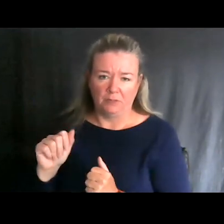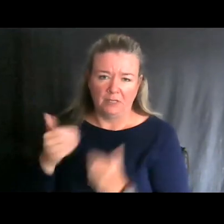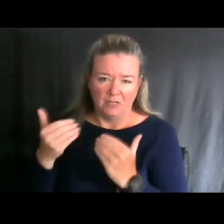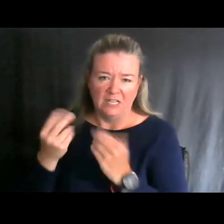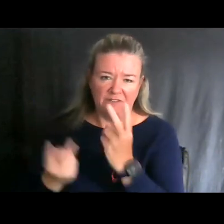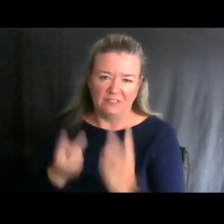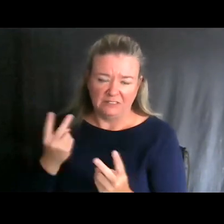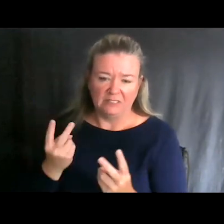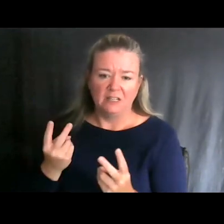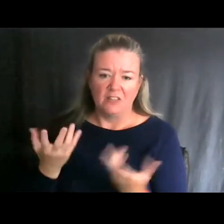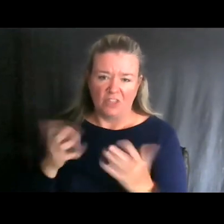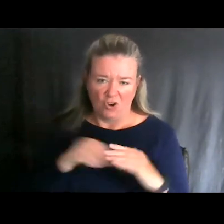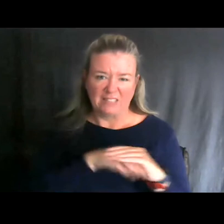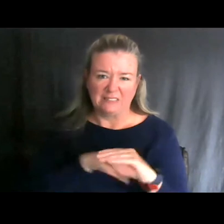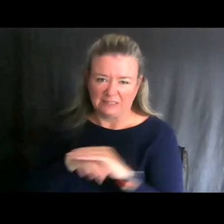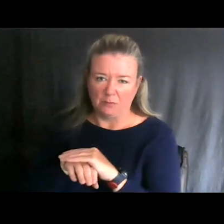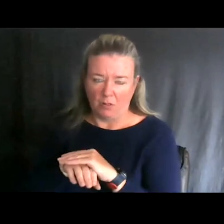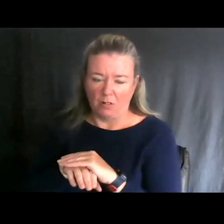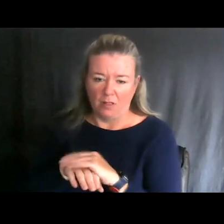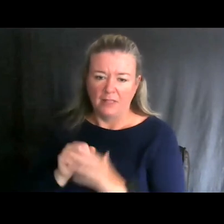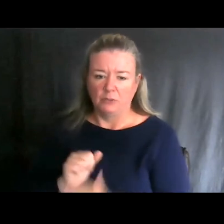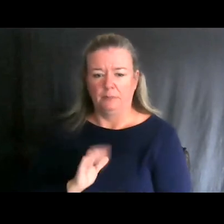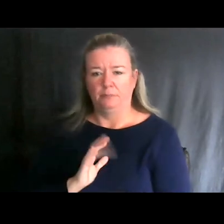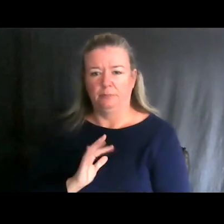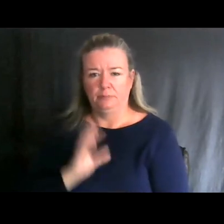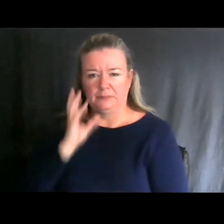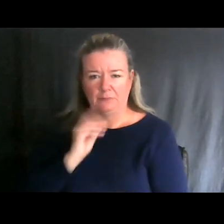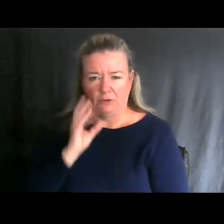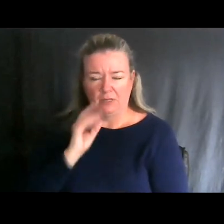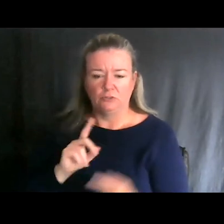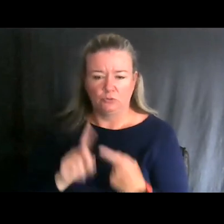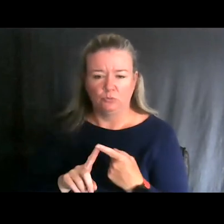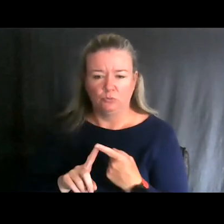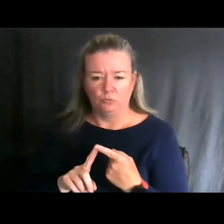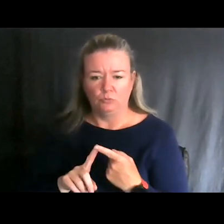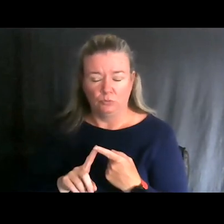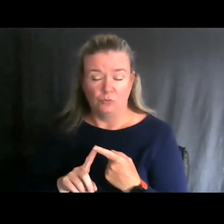They are accessible and it's a neat experience to be able to do.